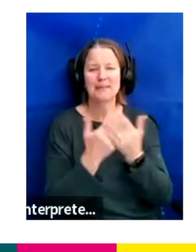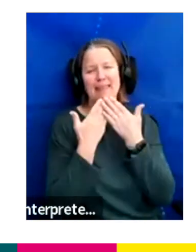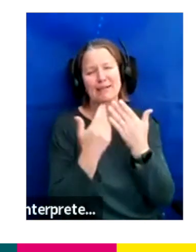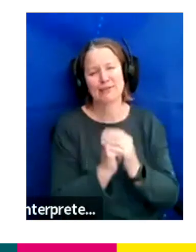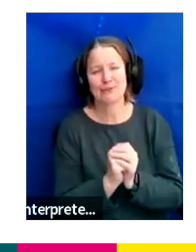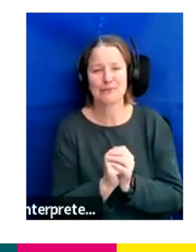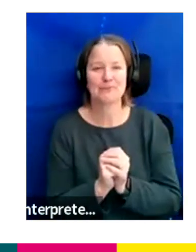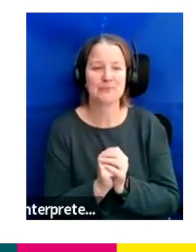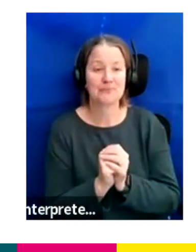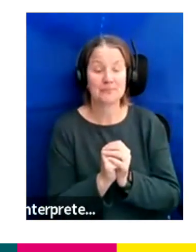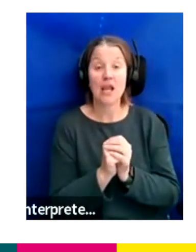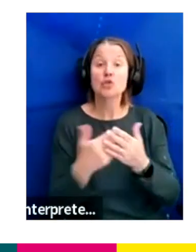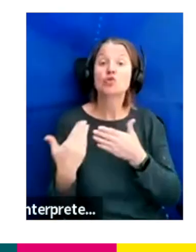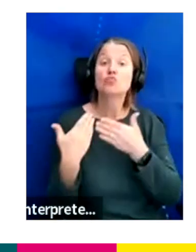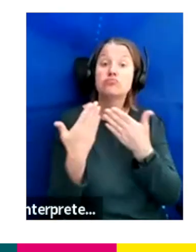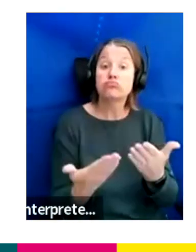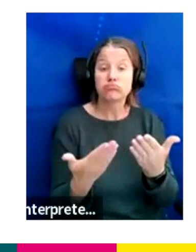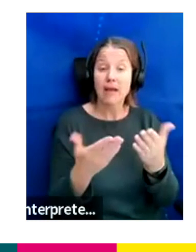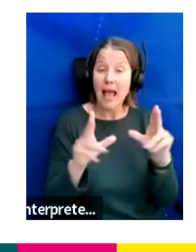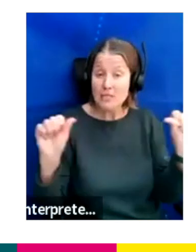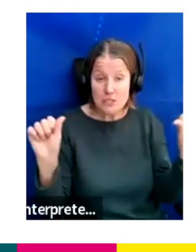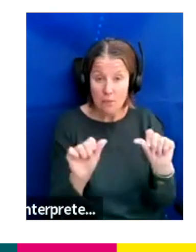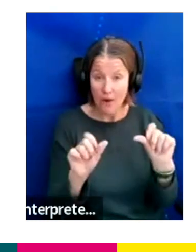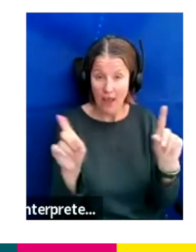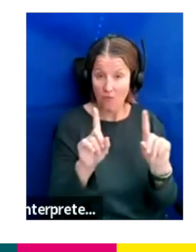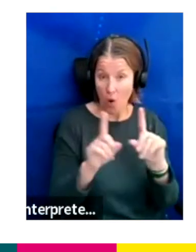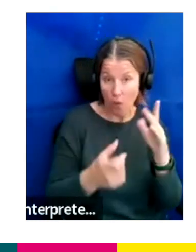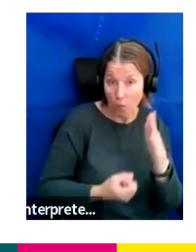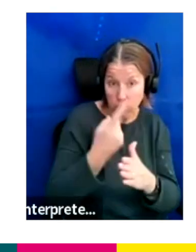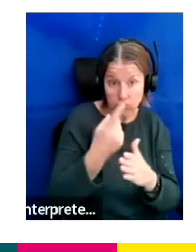And just to give you guys a summary of really what you're going to get out of today's presentation,